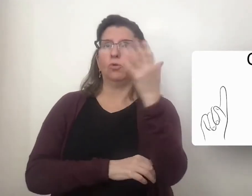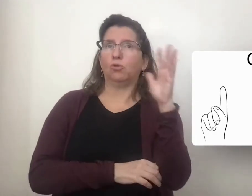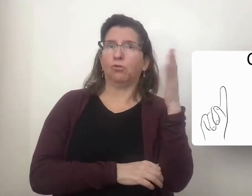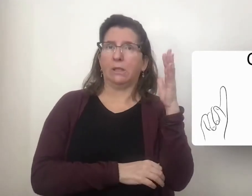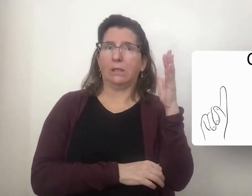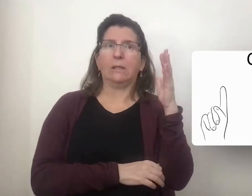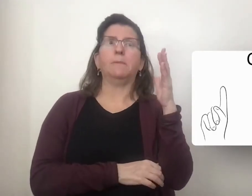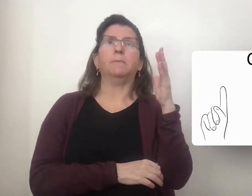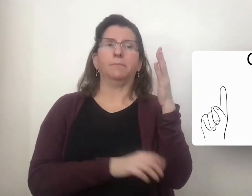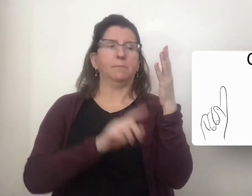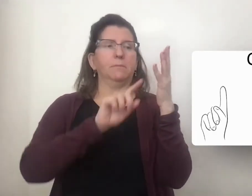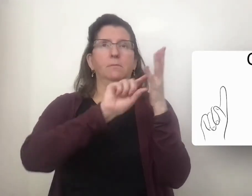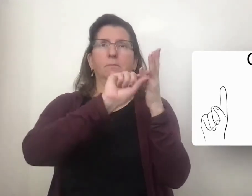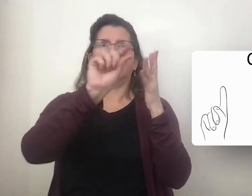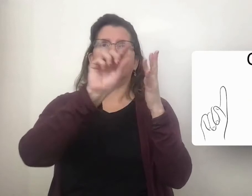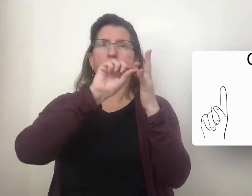a tree